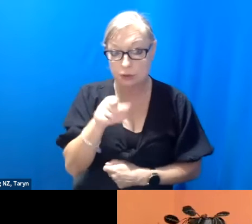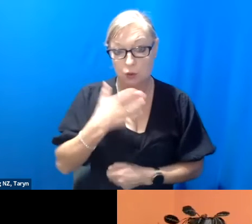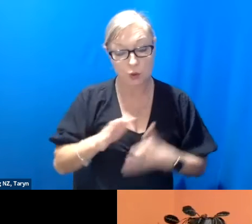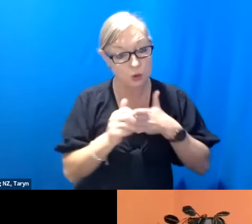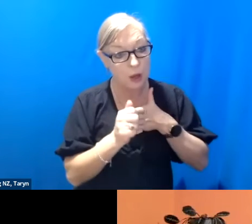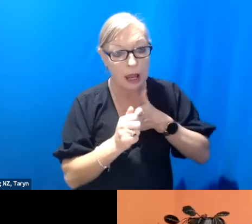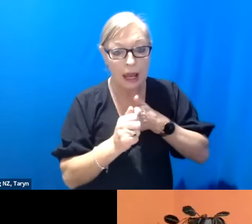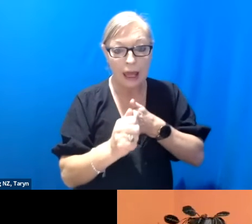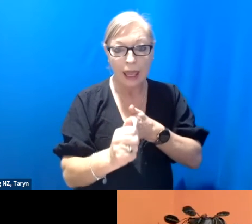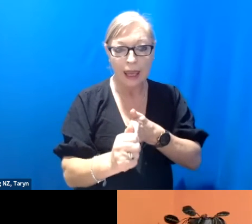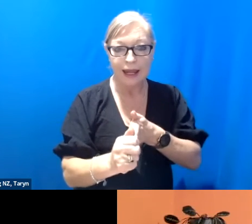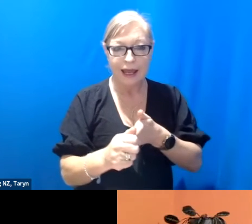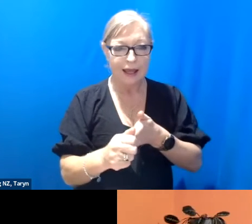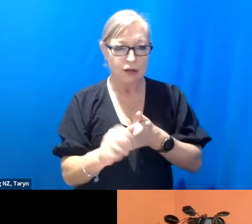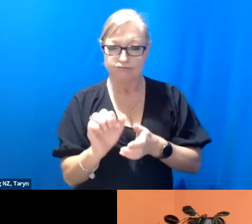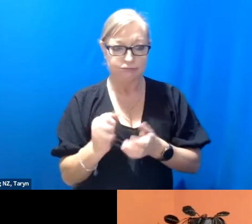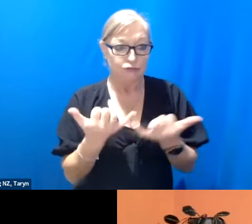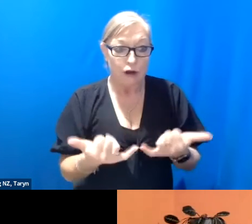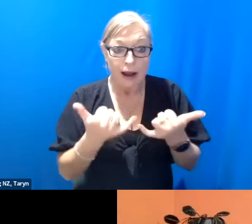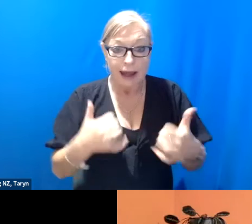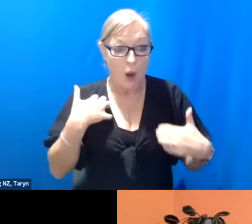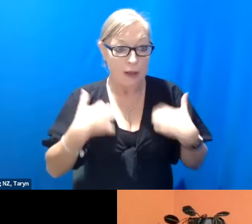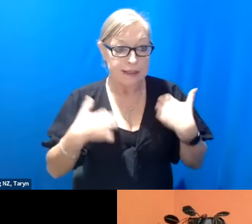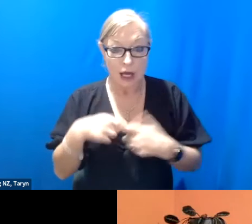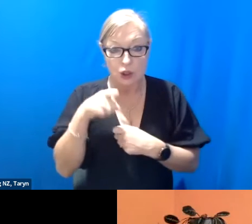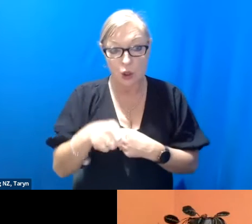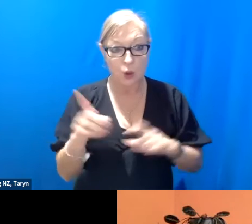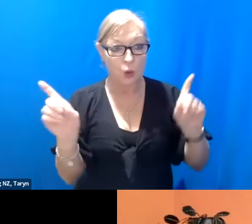what's exciting you at the moment. And we definitely want to hear about